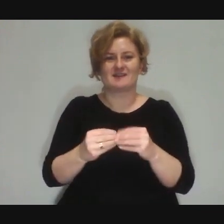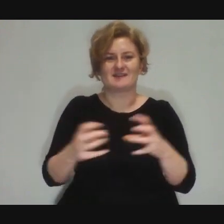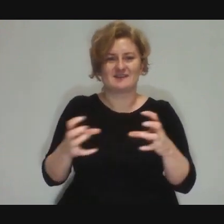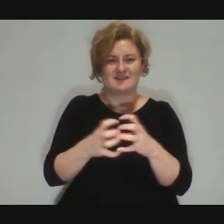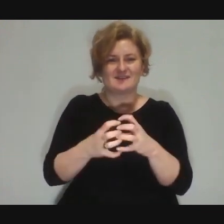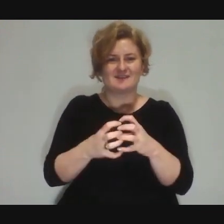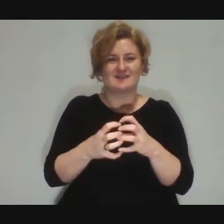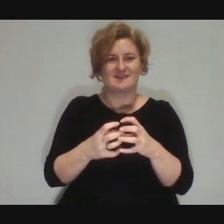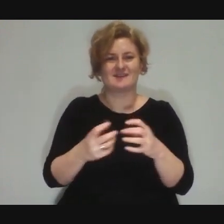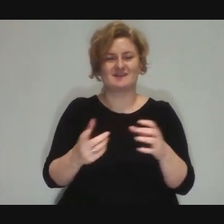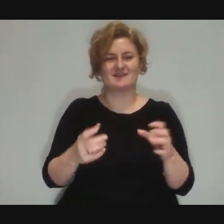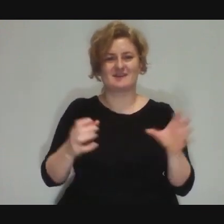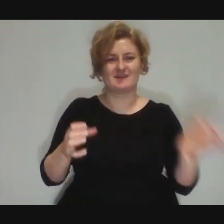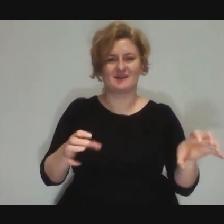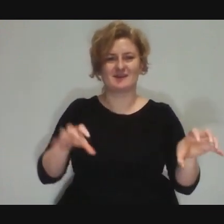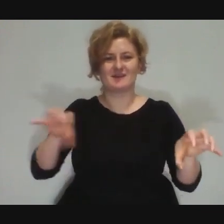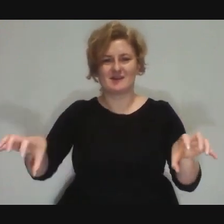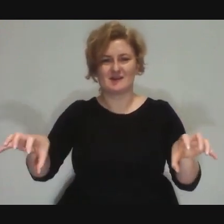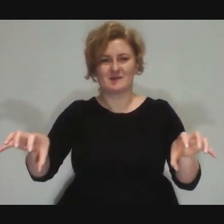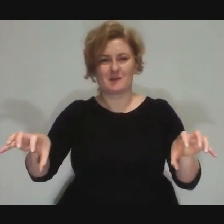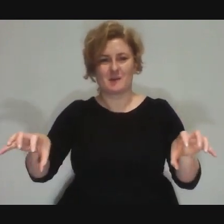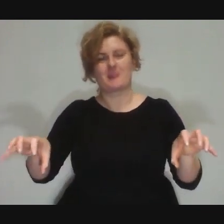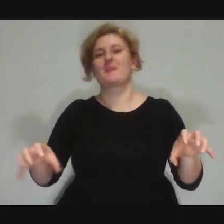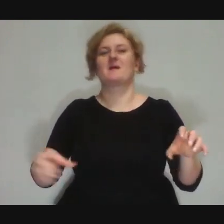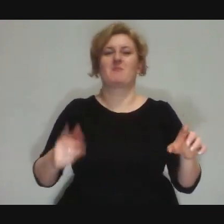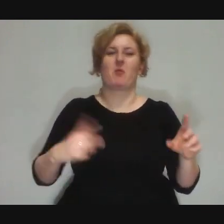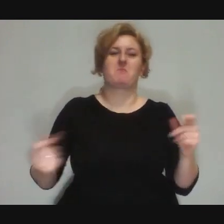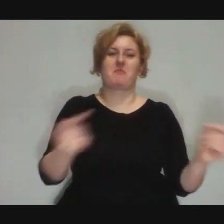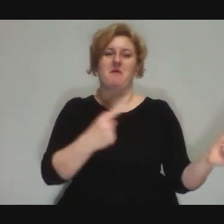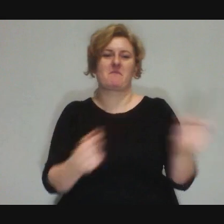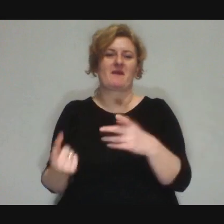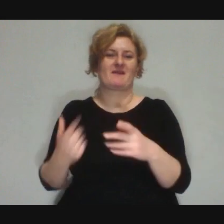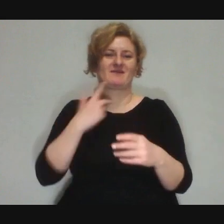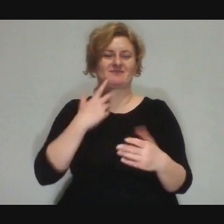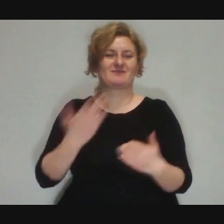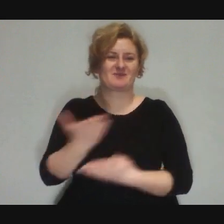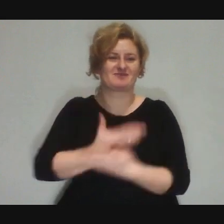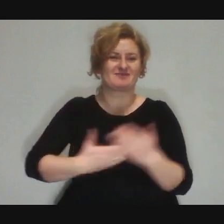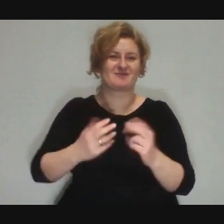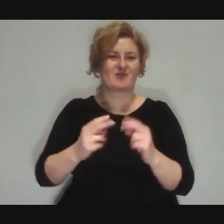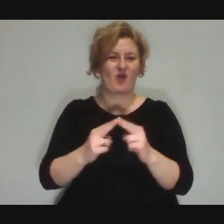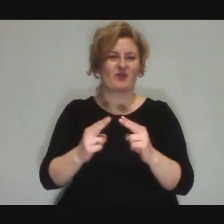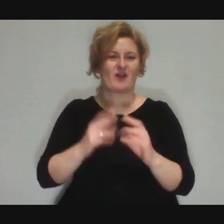and on the other hand to let them attack each other... it's a beautiful thing!